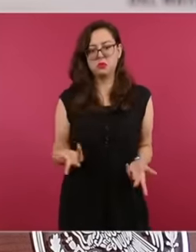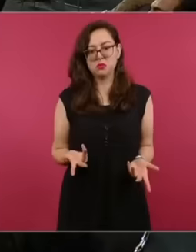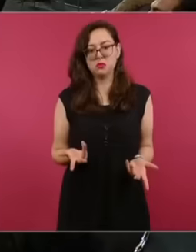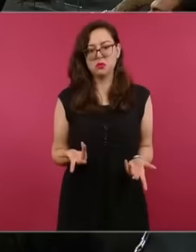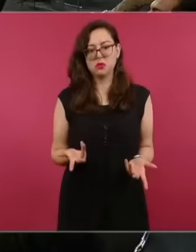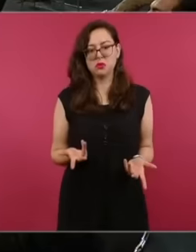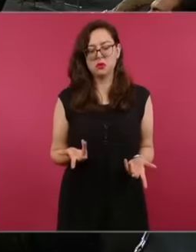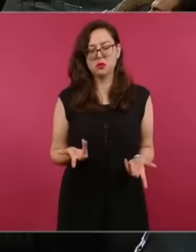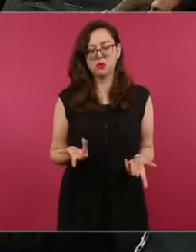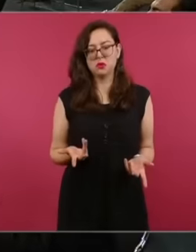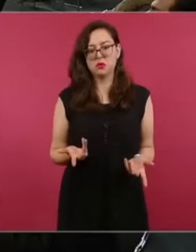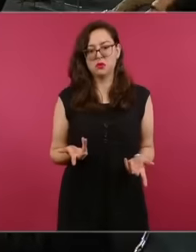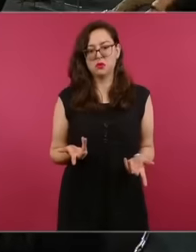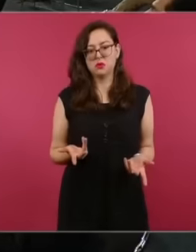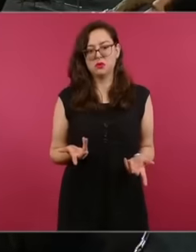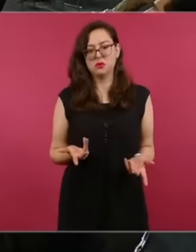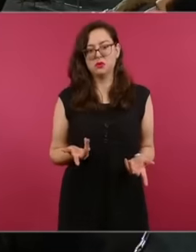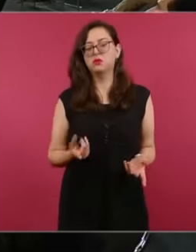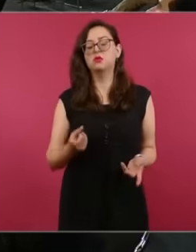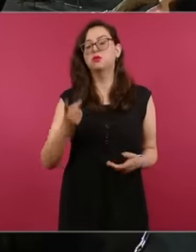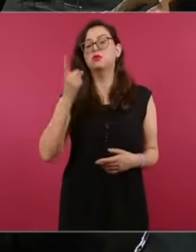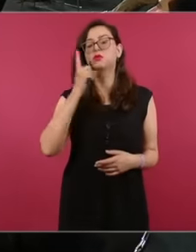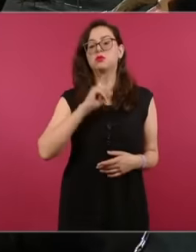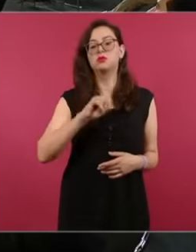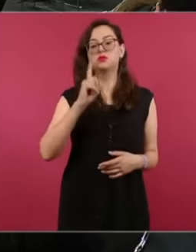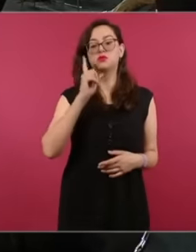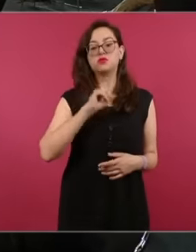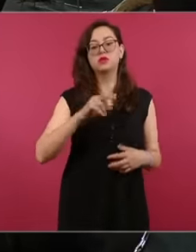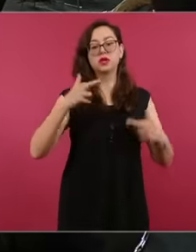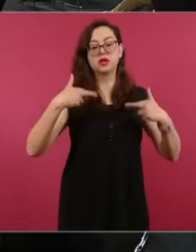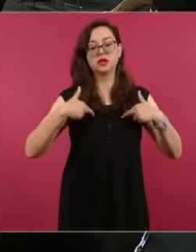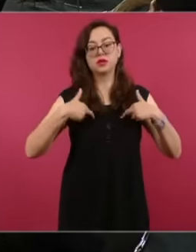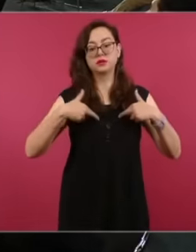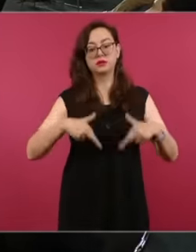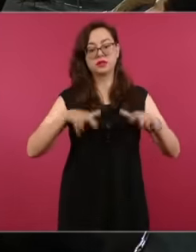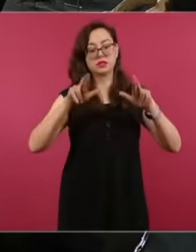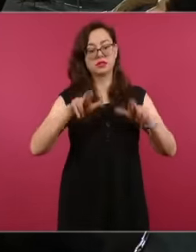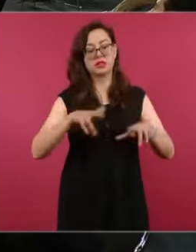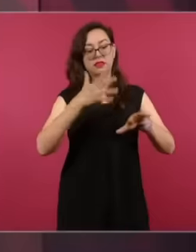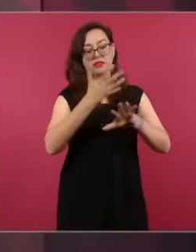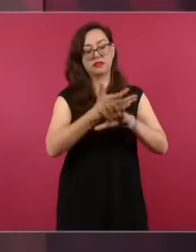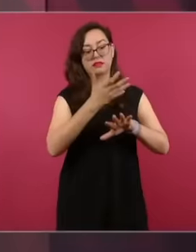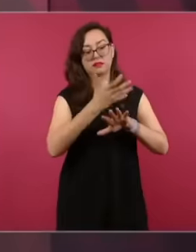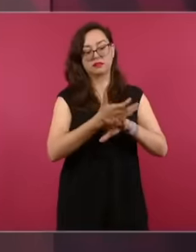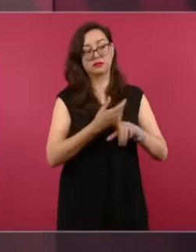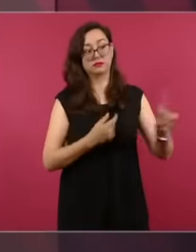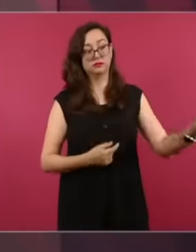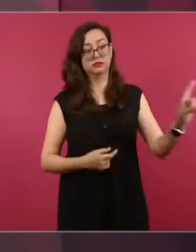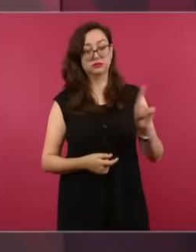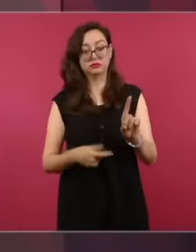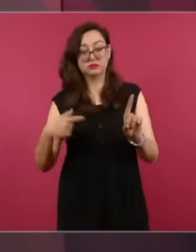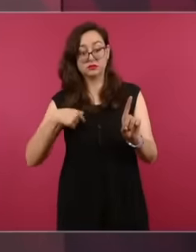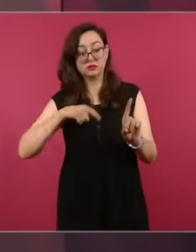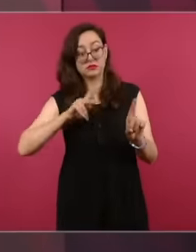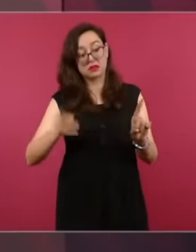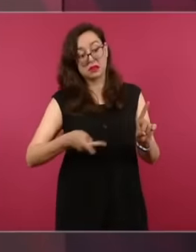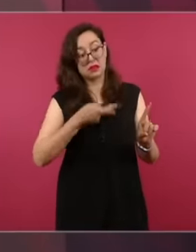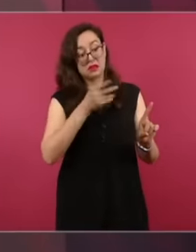I give her a card. Hey, you are financing this association